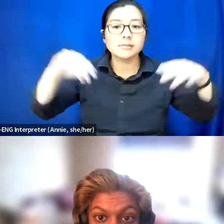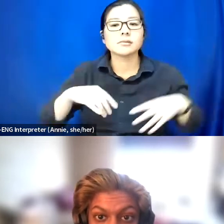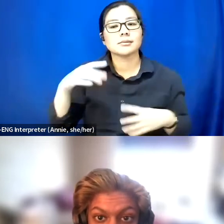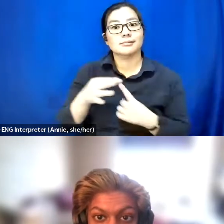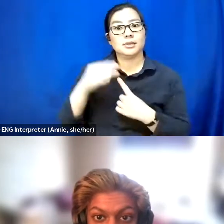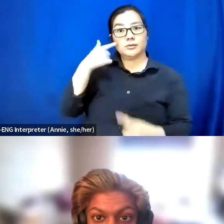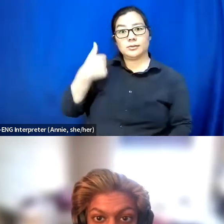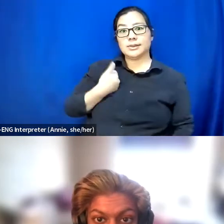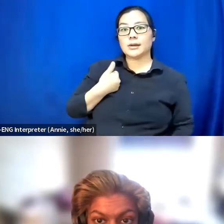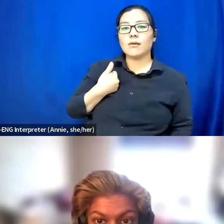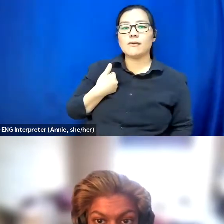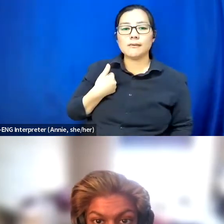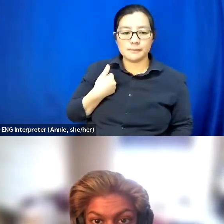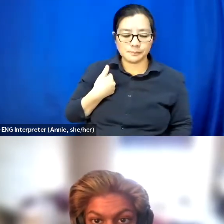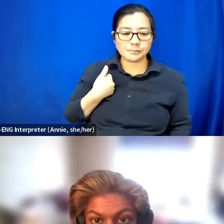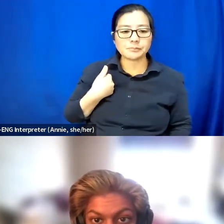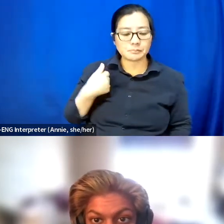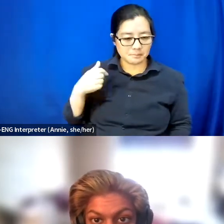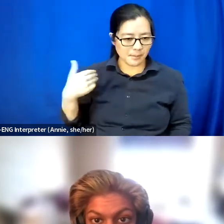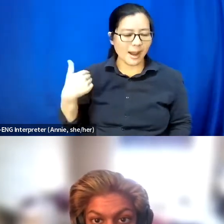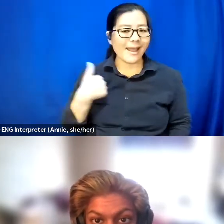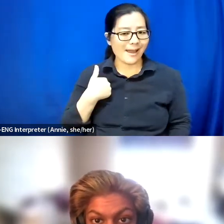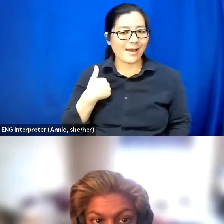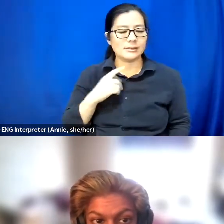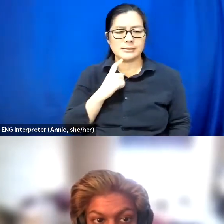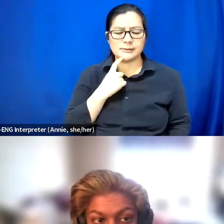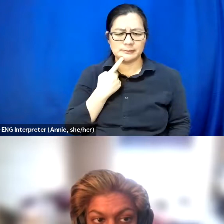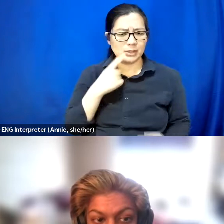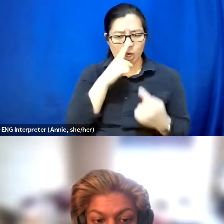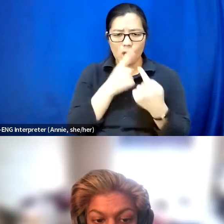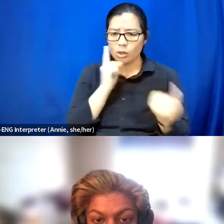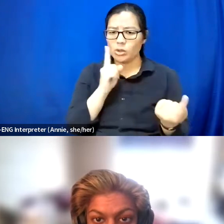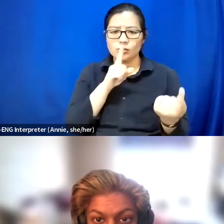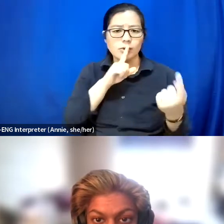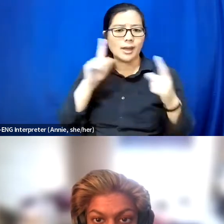I had a very severe allergic reaction to the second vaccine.